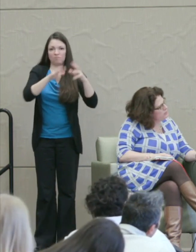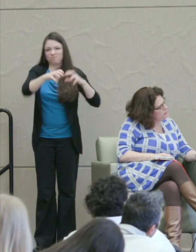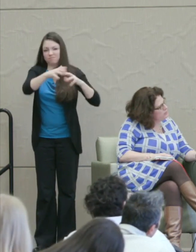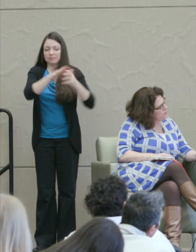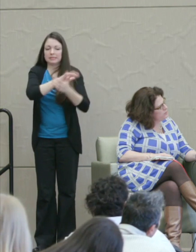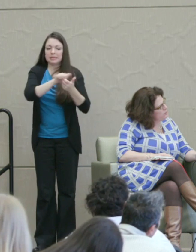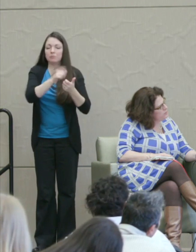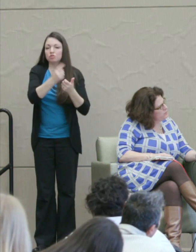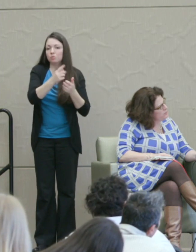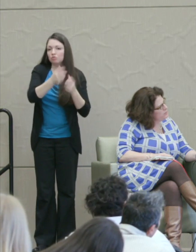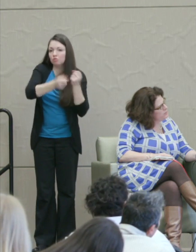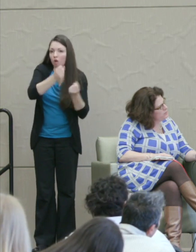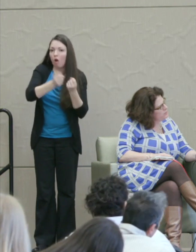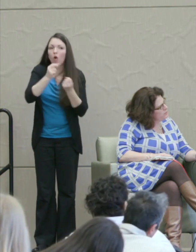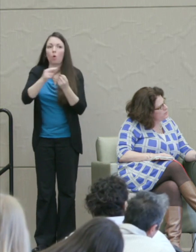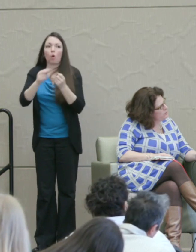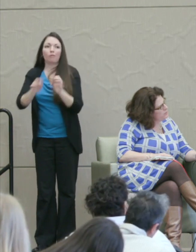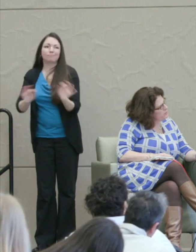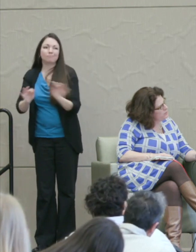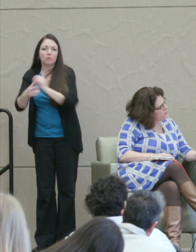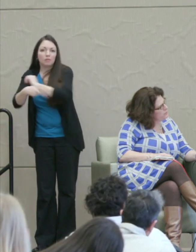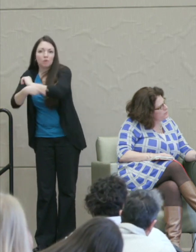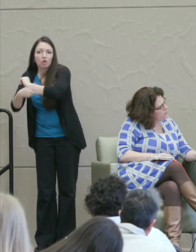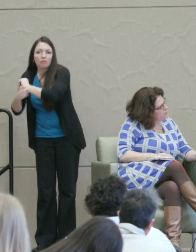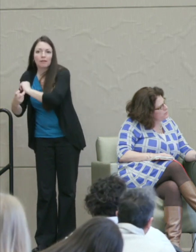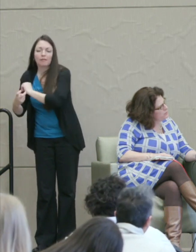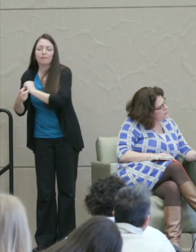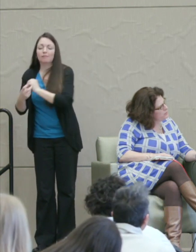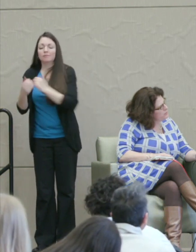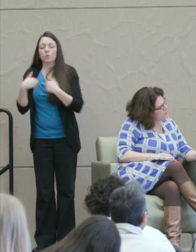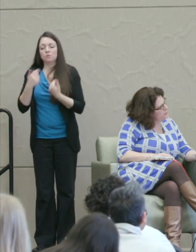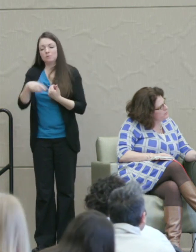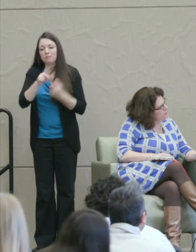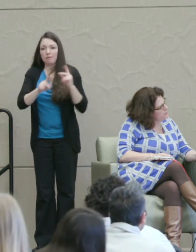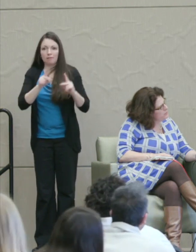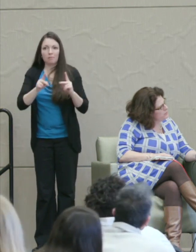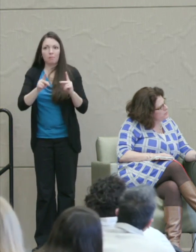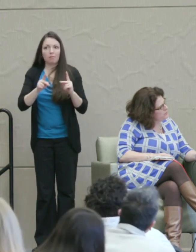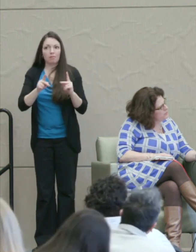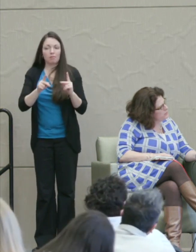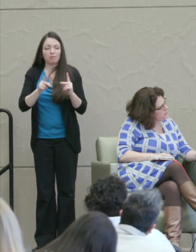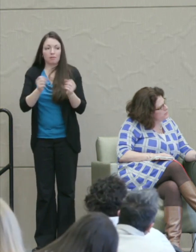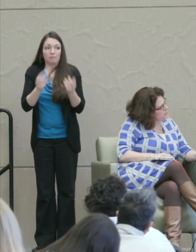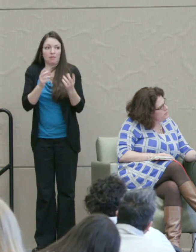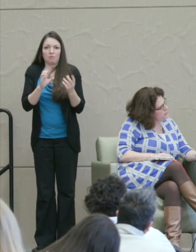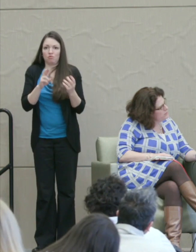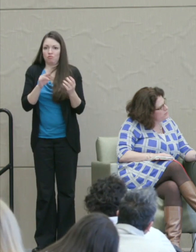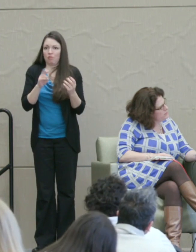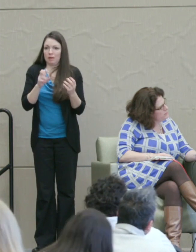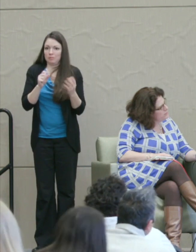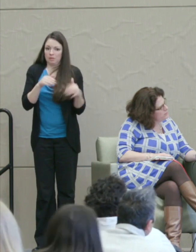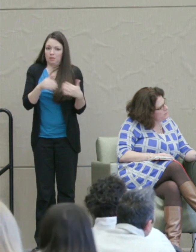And so these were minor crimes of young people with a great possibility ... You could lock